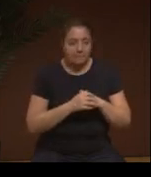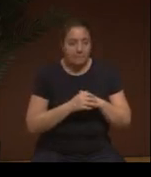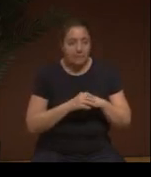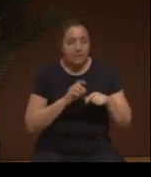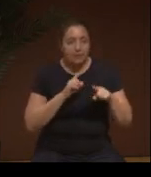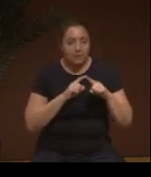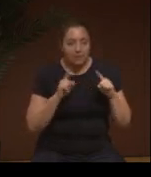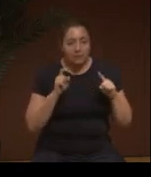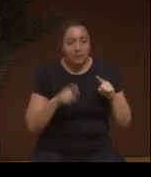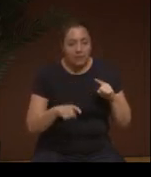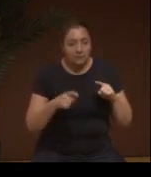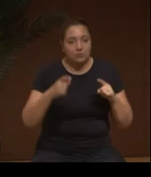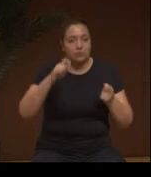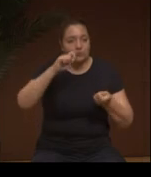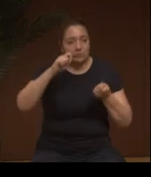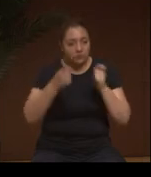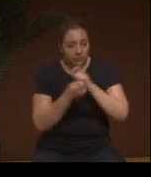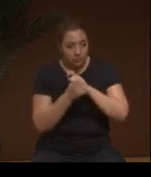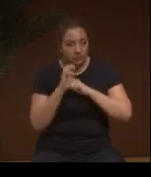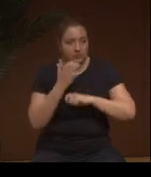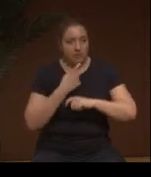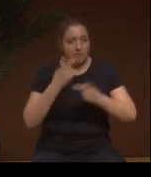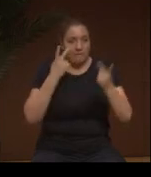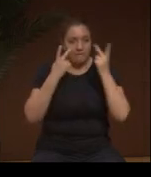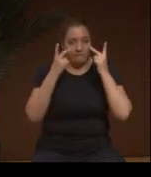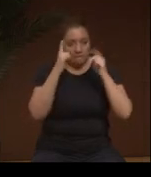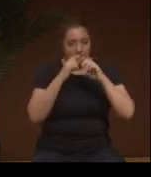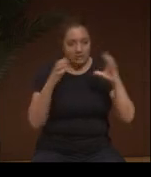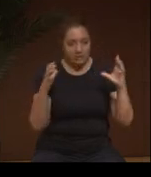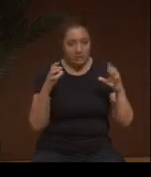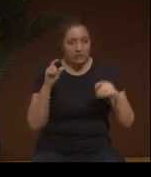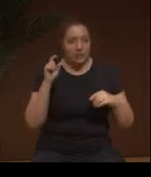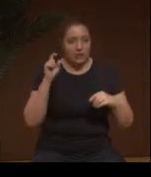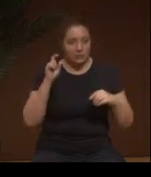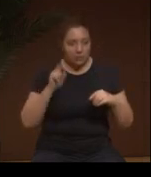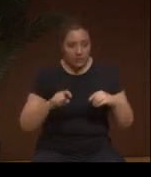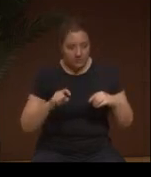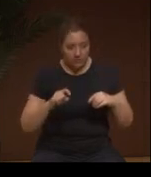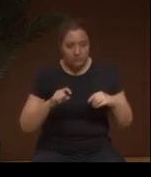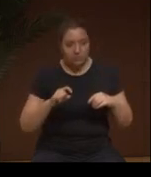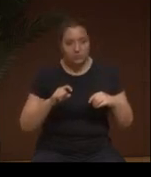I'm not saying that.